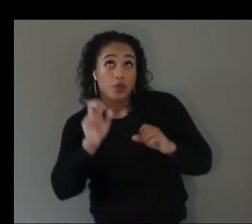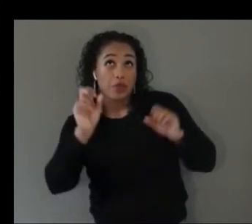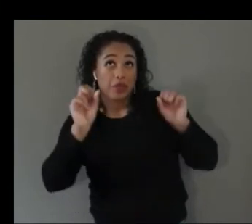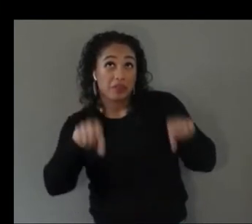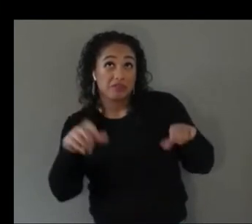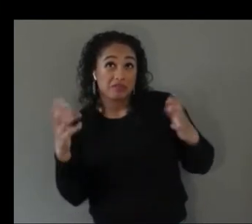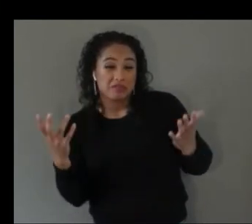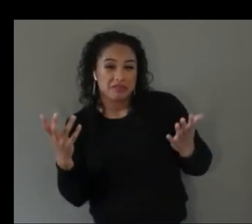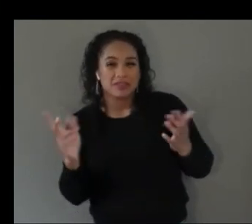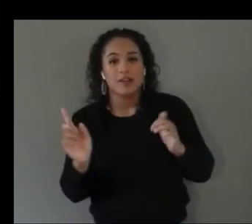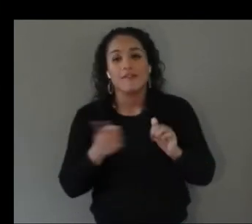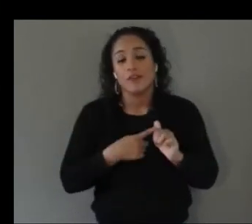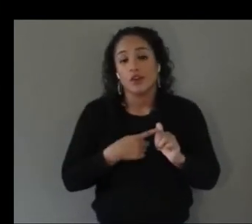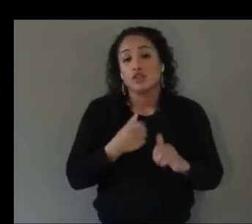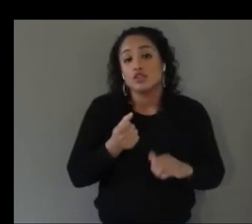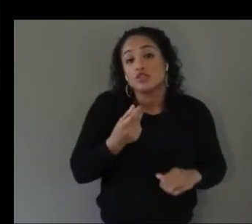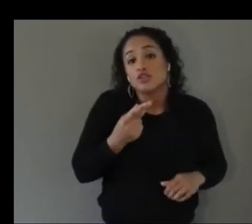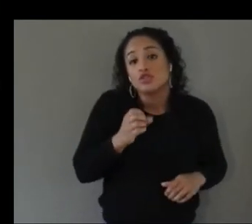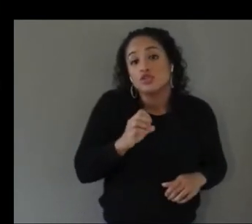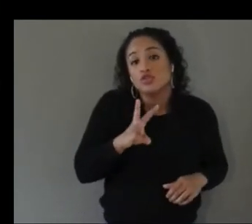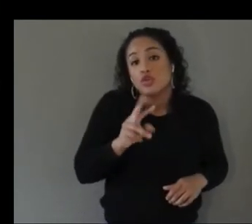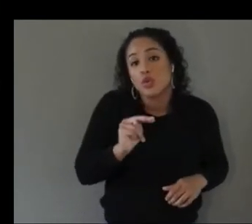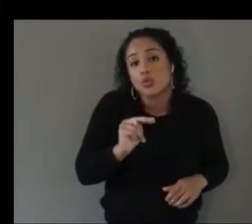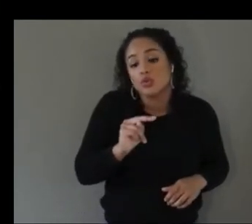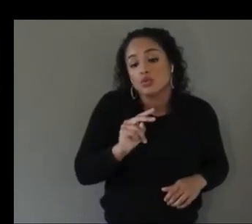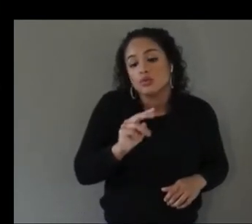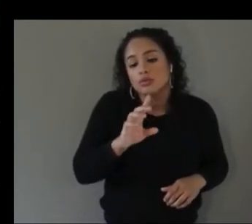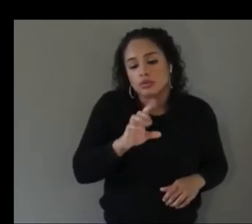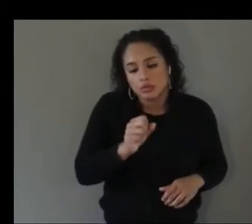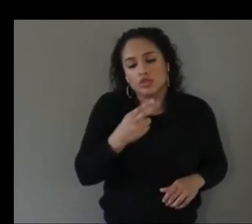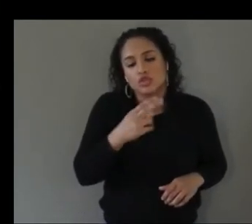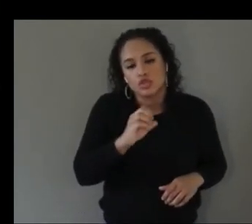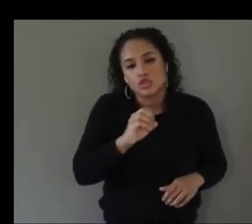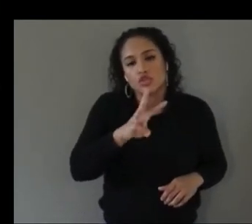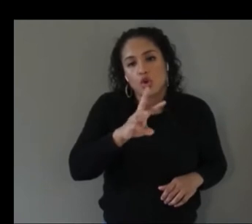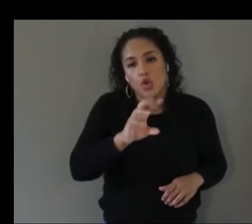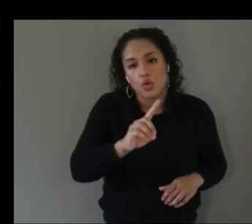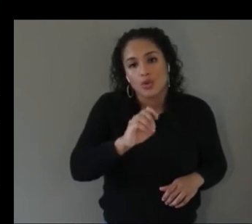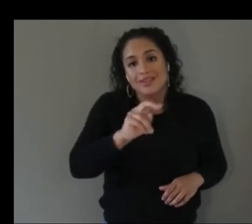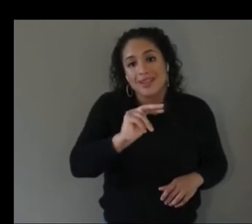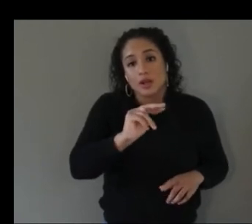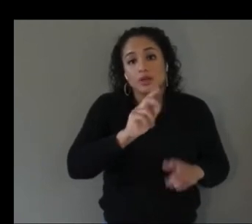specifically is not visual and so sure you can put it on a headset because headsets have headphones